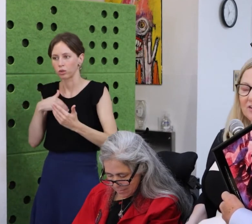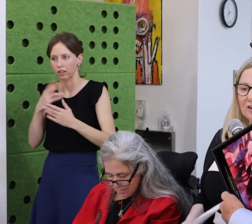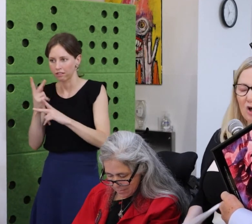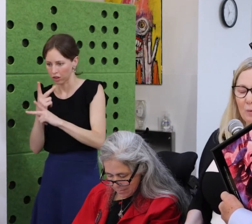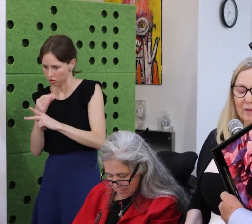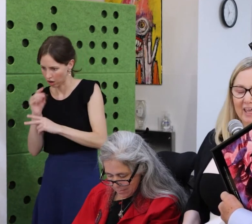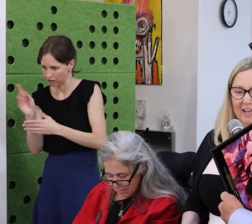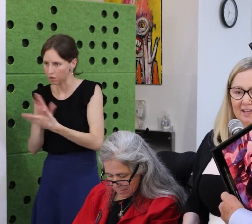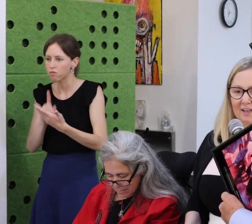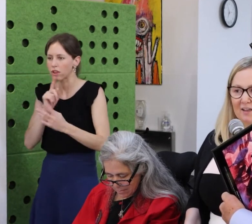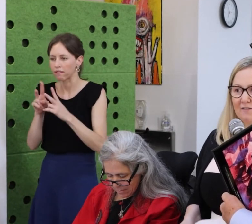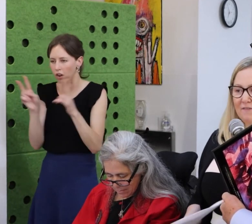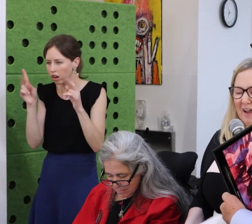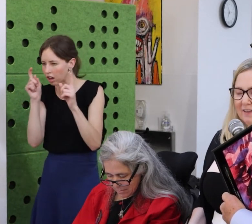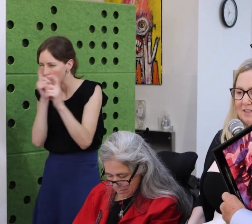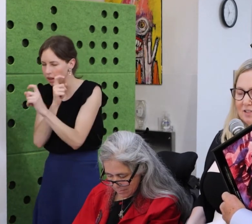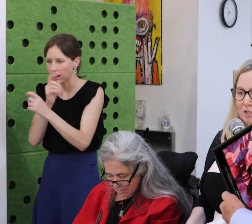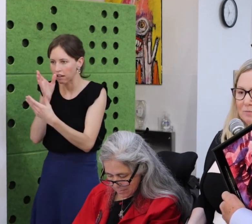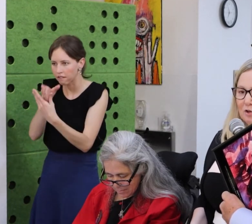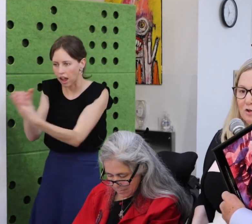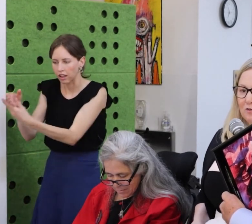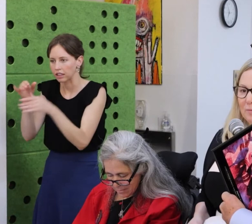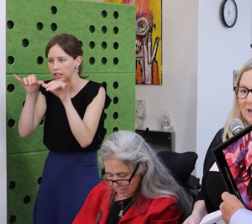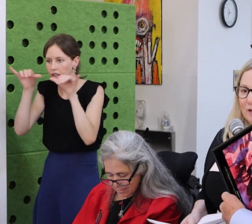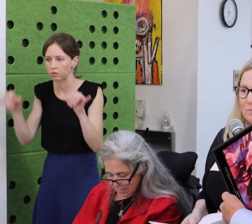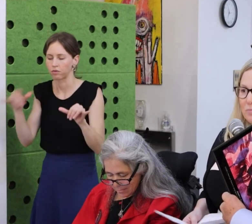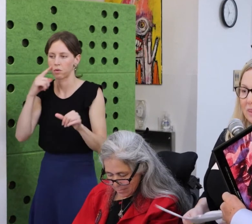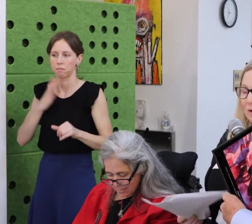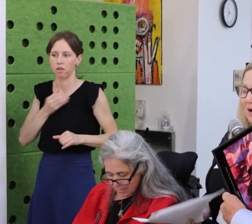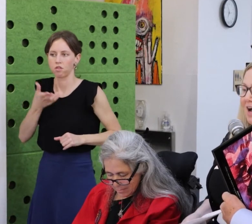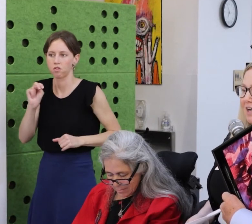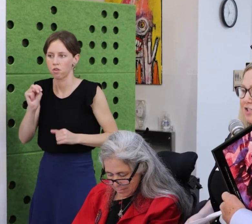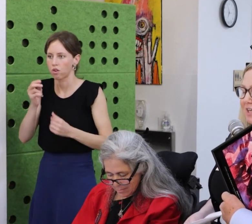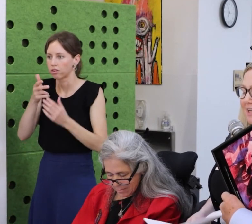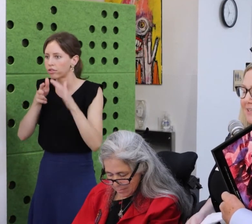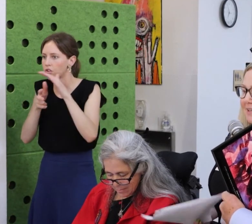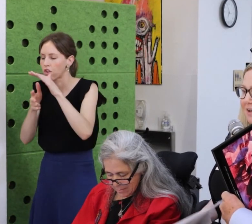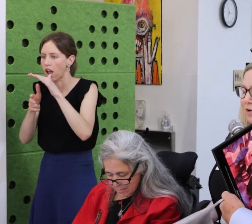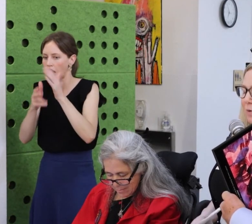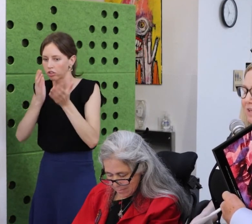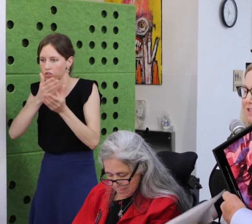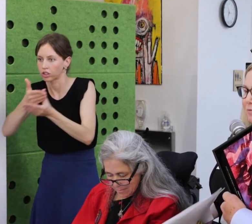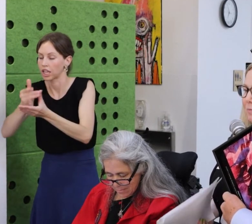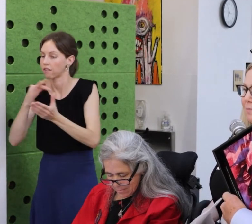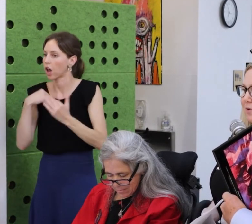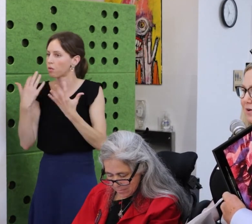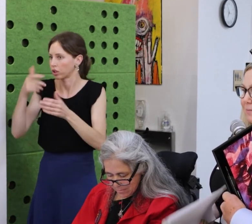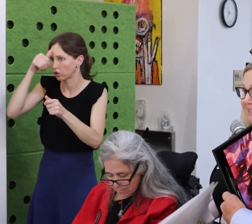Joanne, this is what you did today. This is what you did five minutes ago.